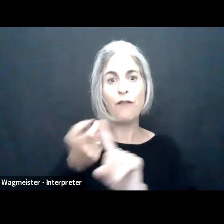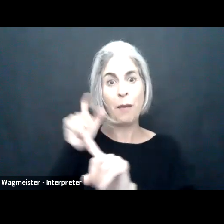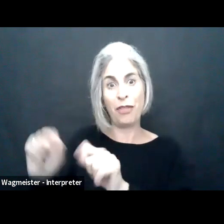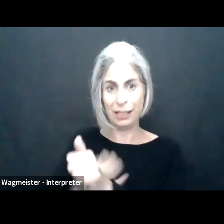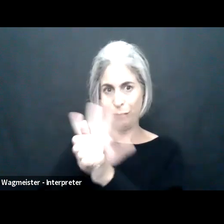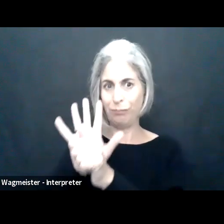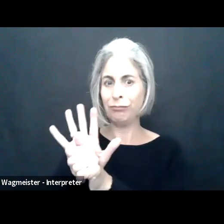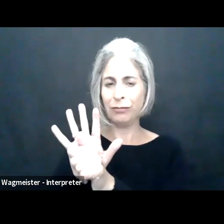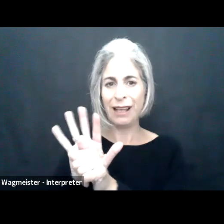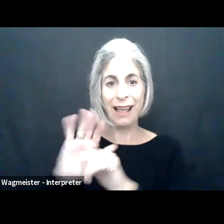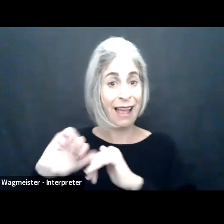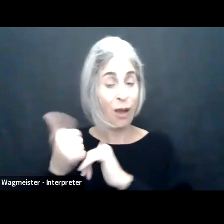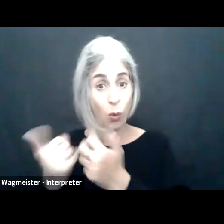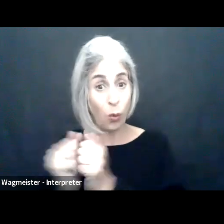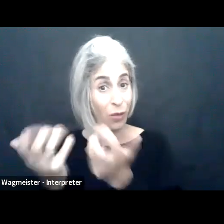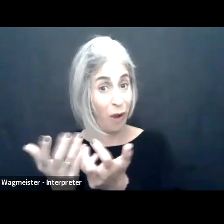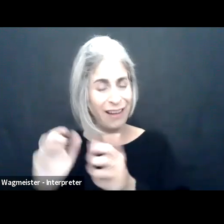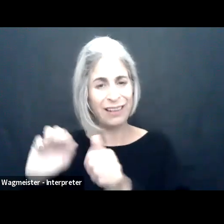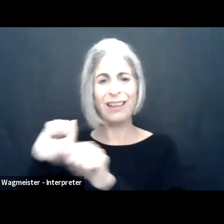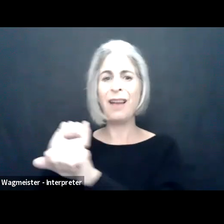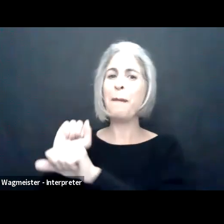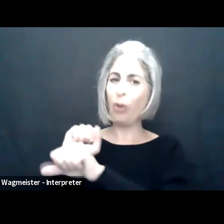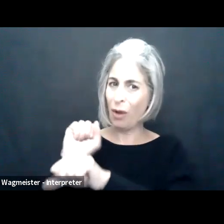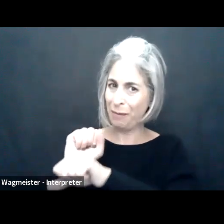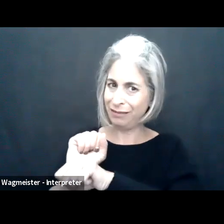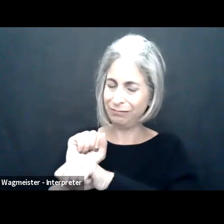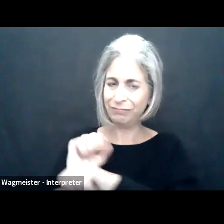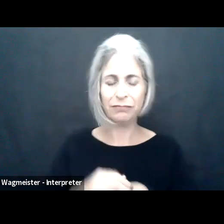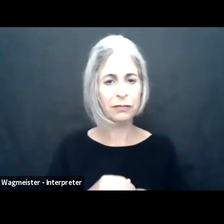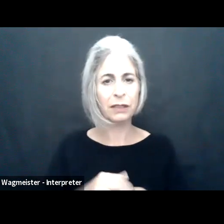are really disproportionately impacted by the pandemic, in particular in terms